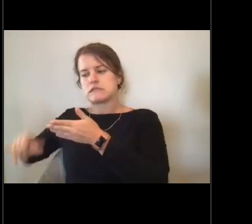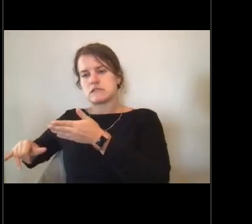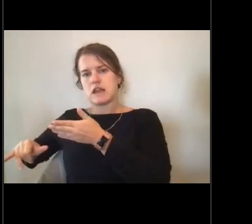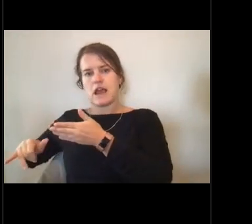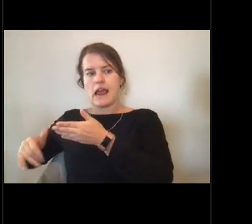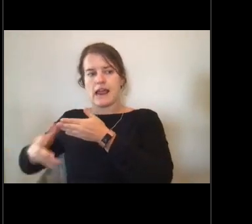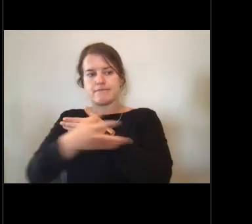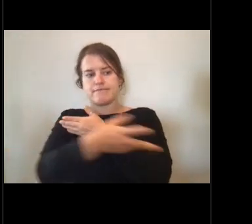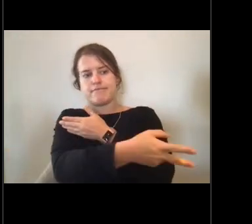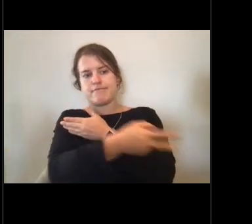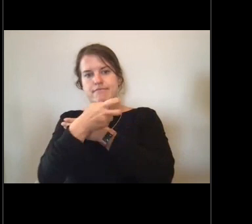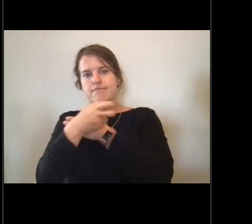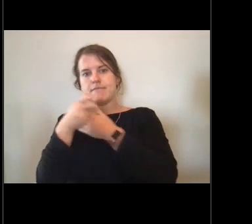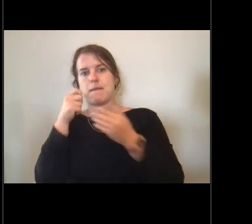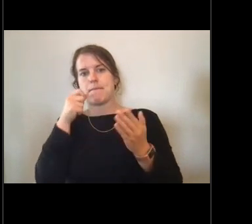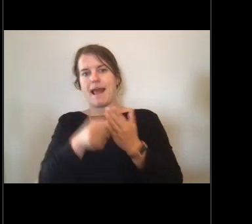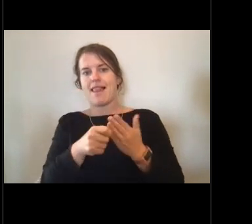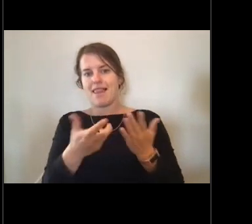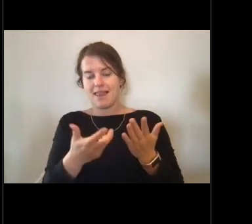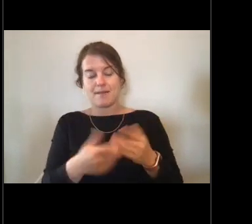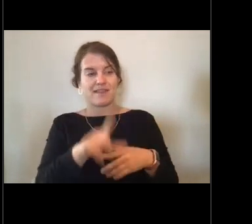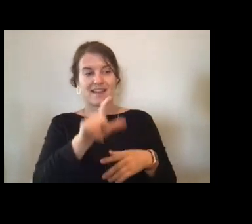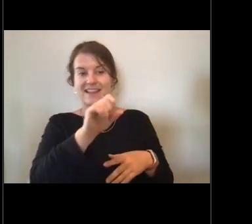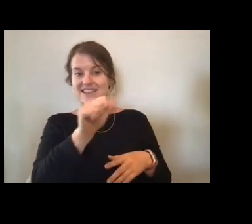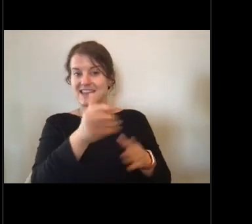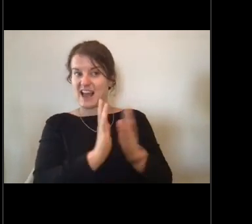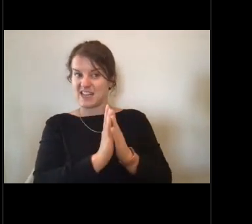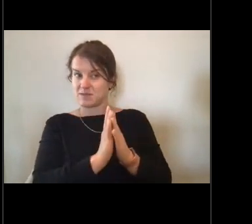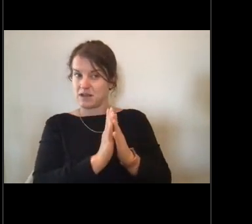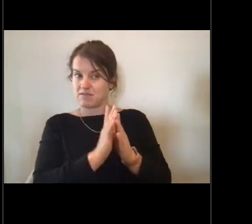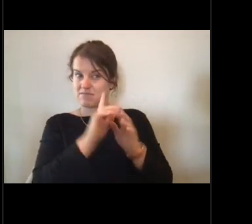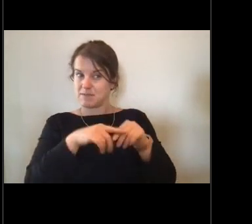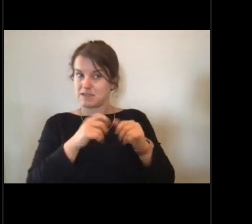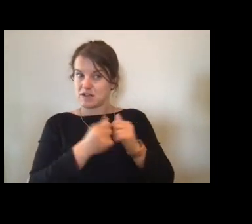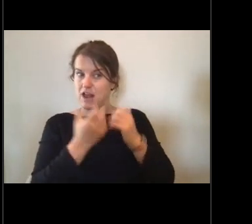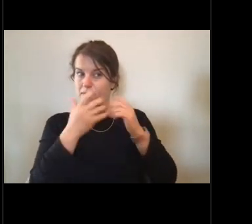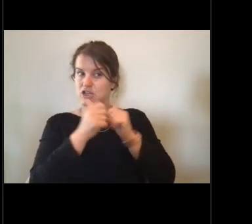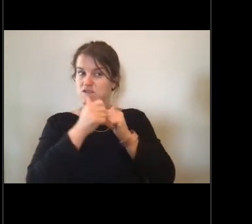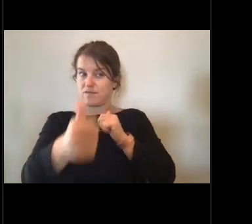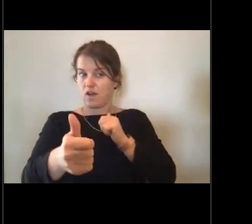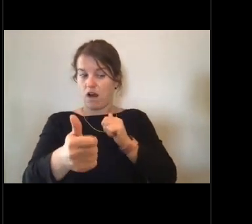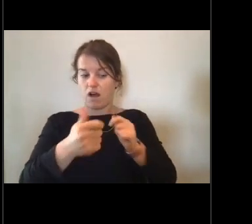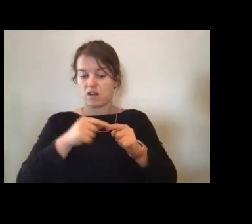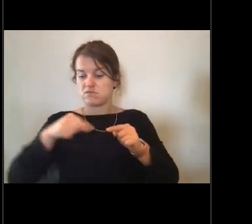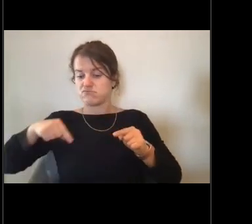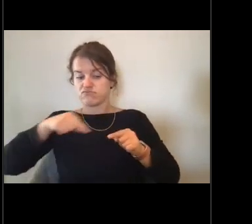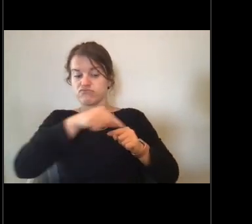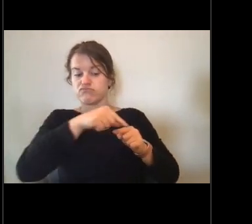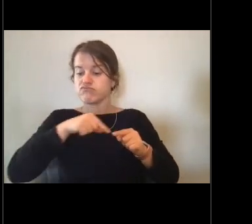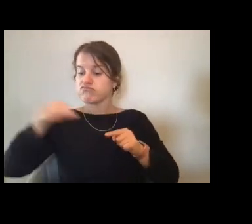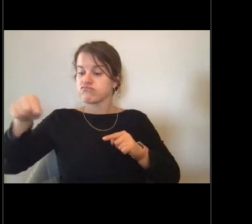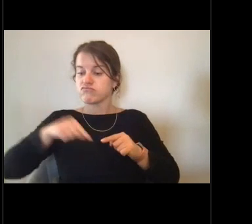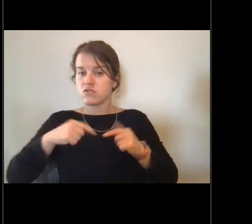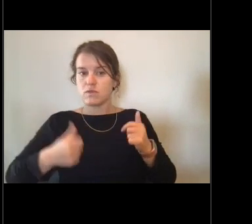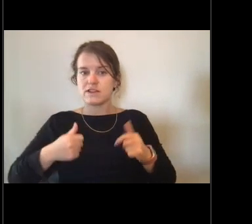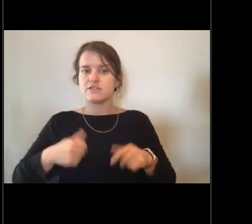[Lisa] So I guess that would depend on how far out you are. That's true. [Lisa] That's one of the things. We were about..